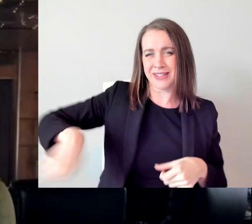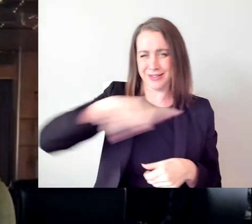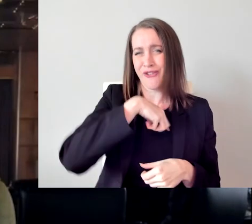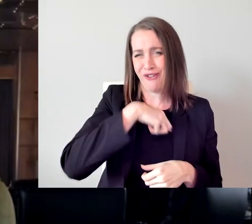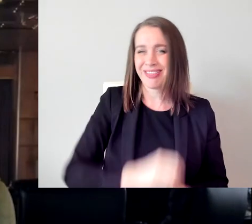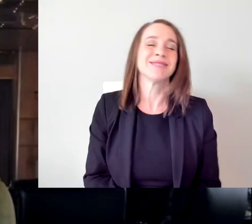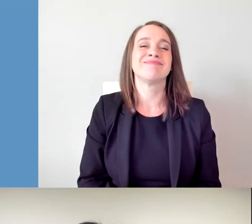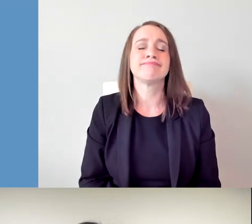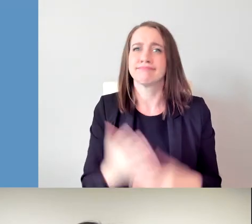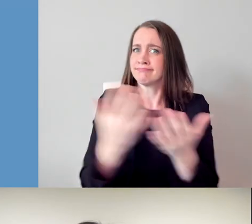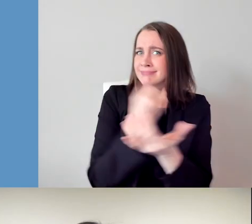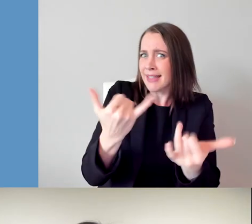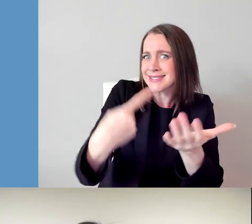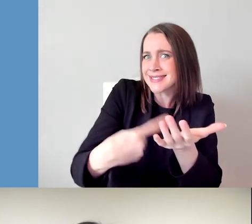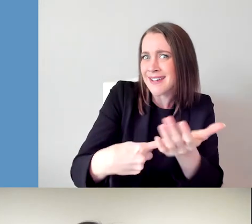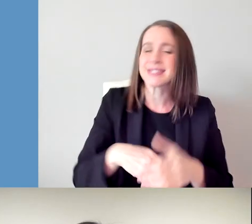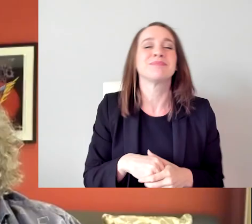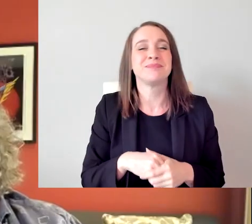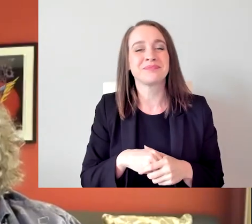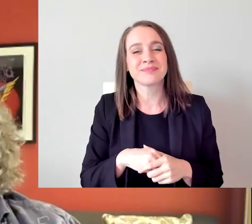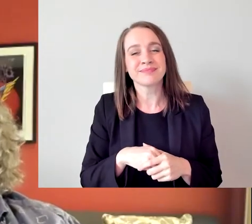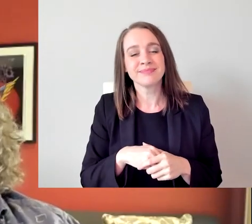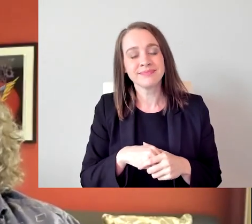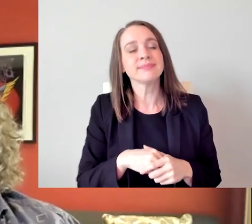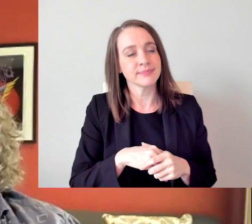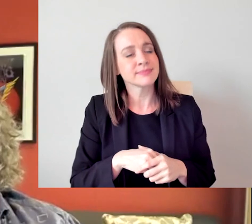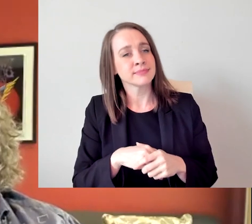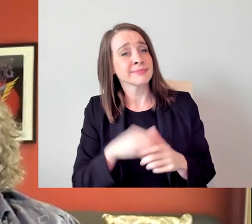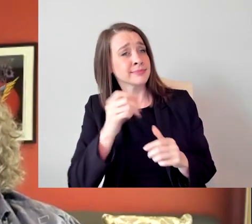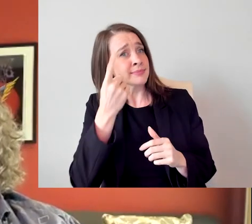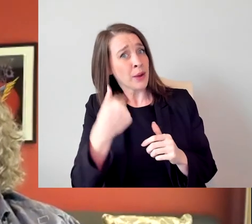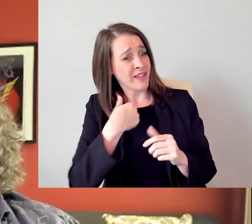So let's discuss it. Well, I think that the more varied voices and experiences